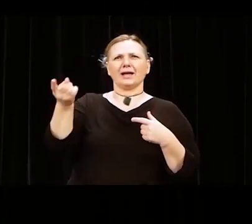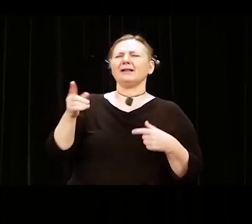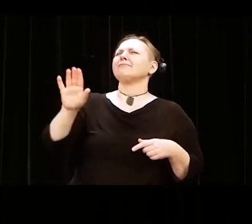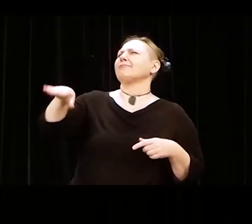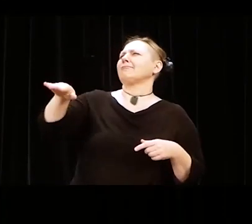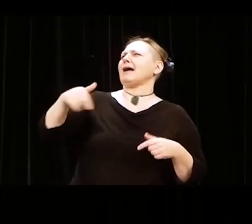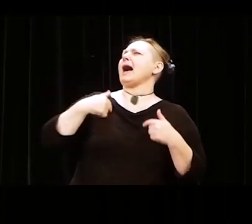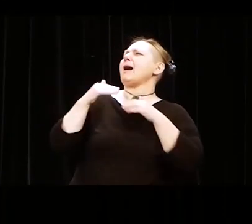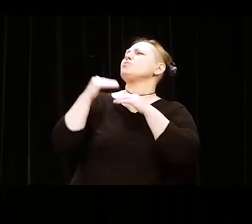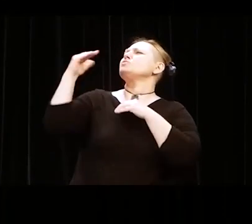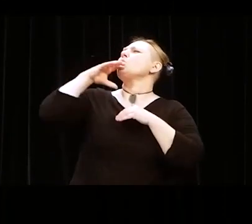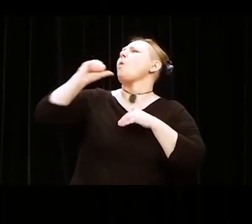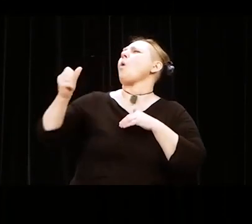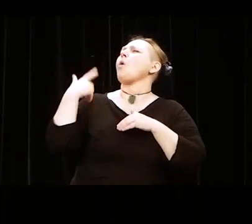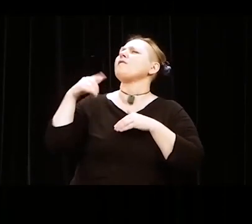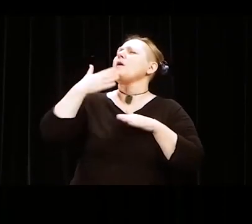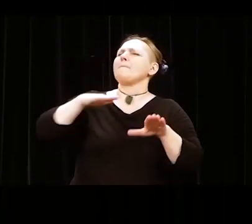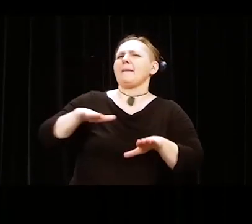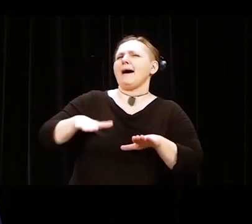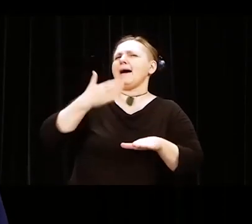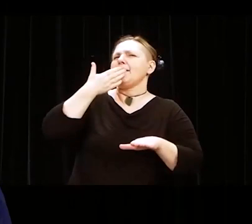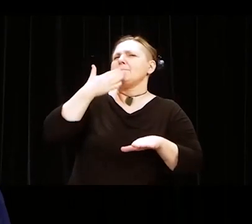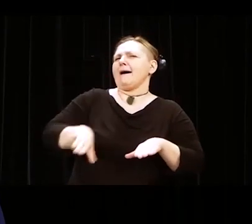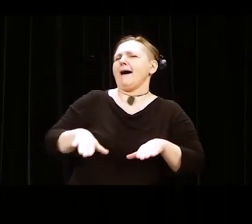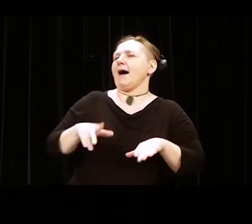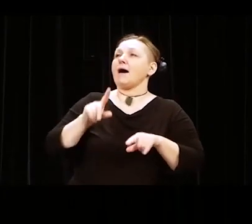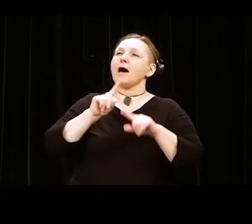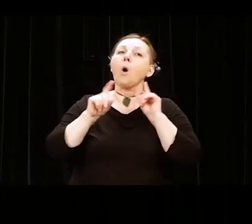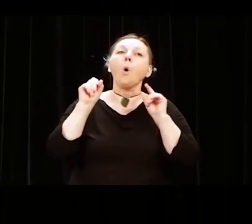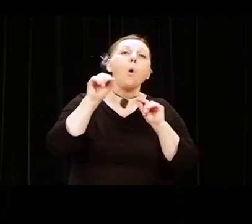"I'm too old to misbehave" or "I'm a good person. I behave."